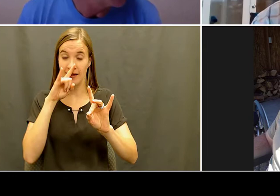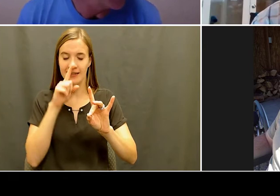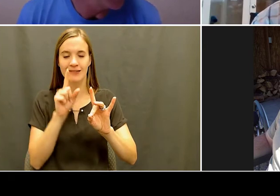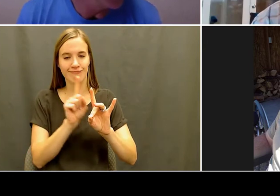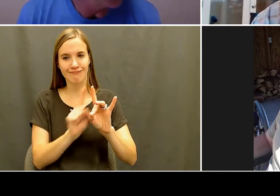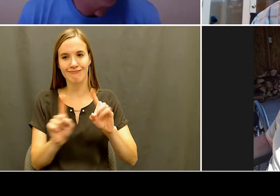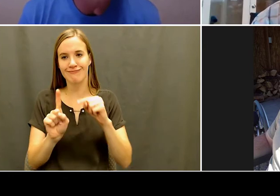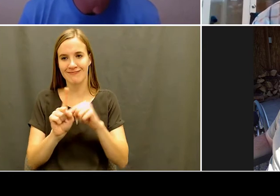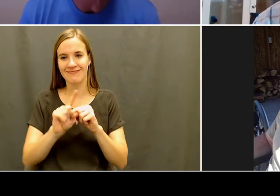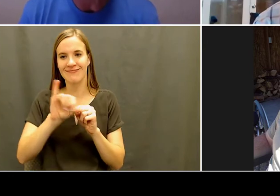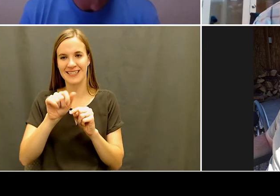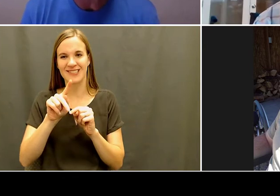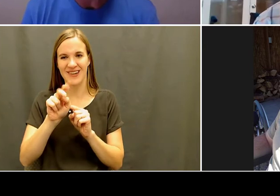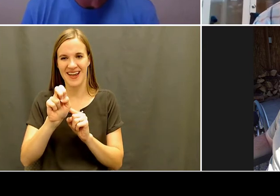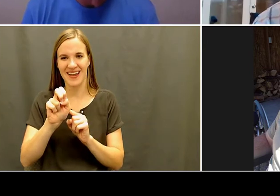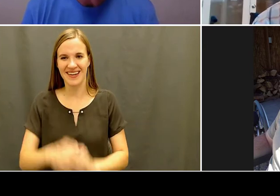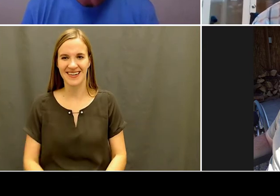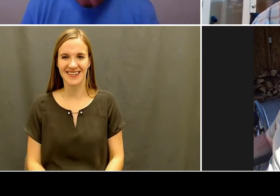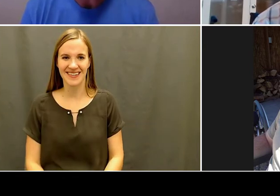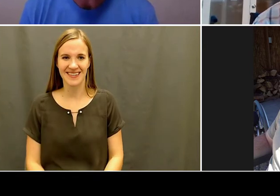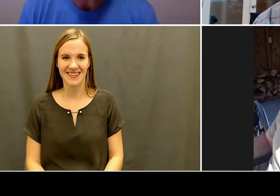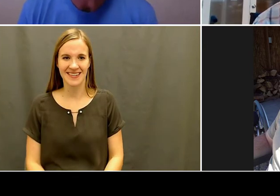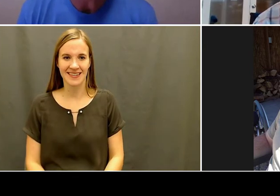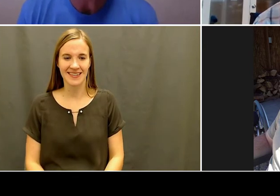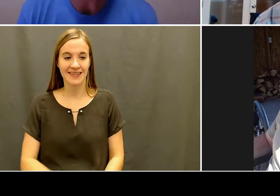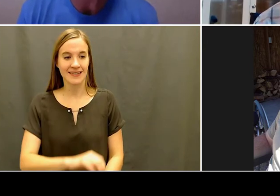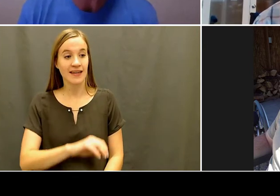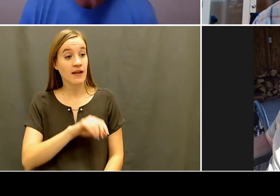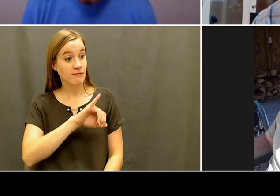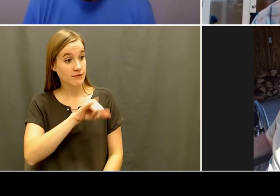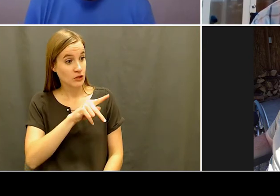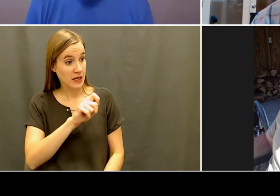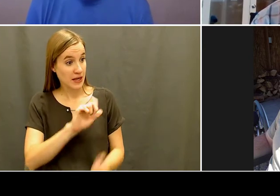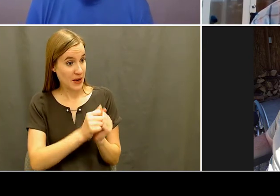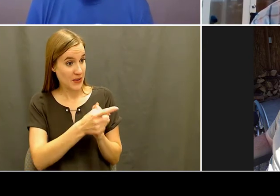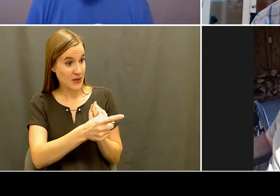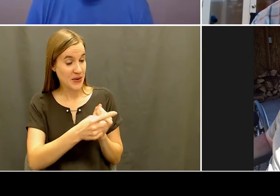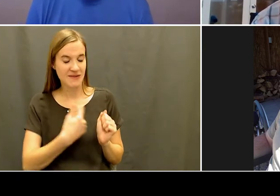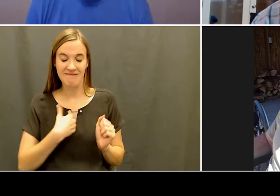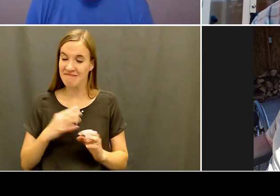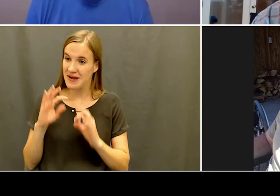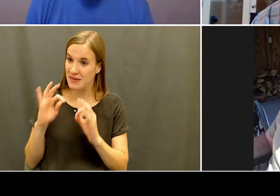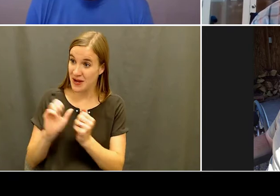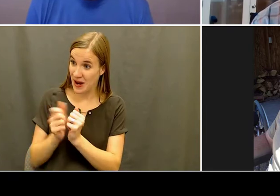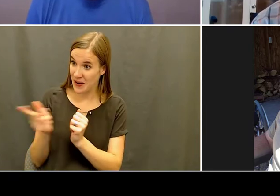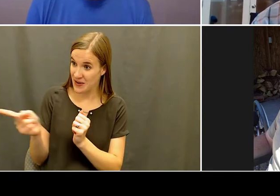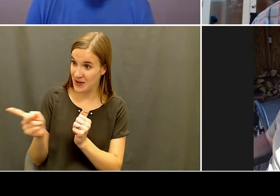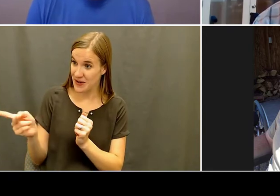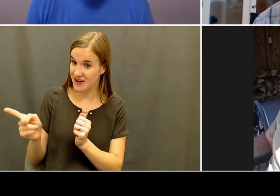Kelly: I am great. How are you? Good. Yeah. You kind of keeping a low profile with everything going on?